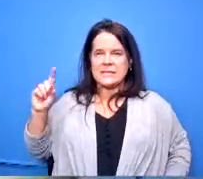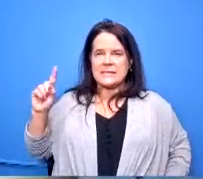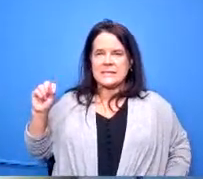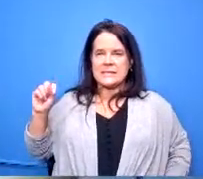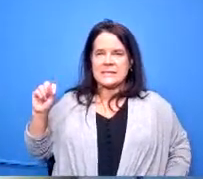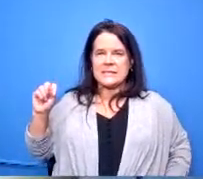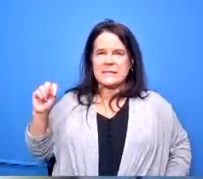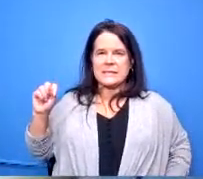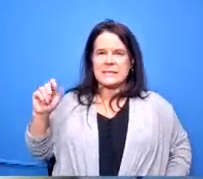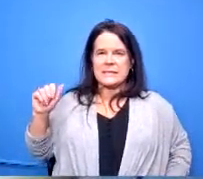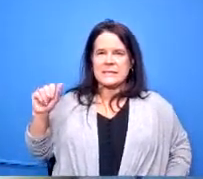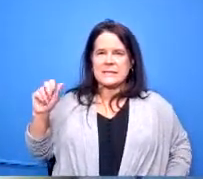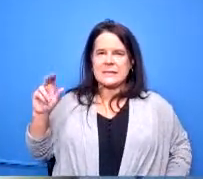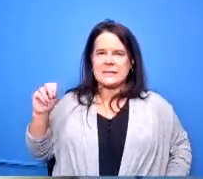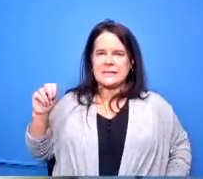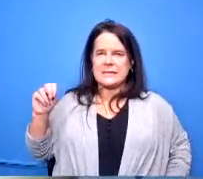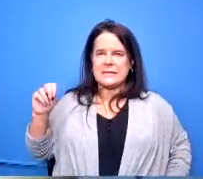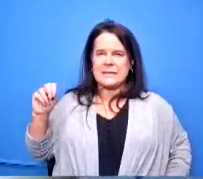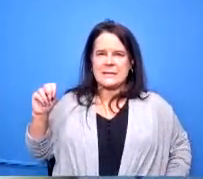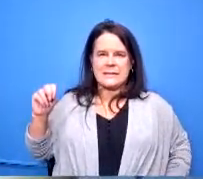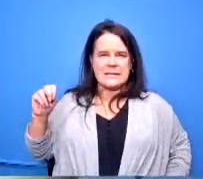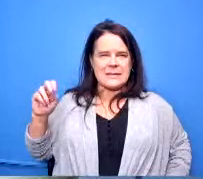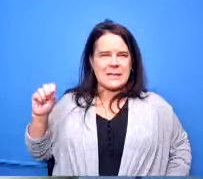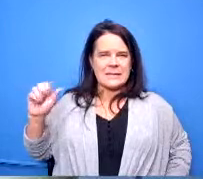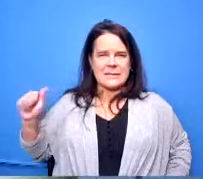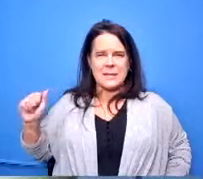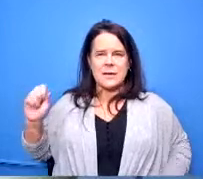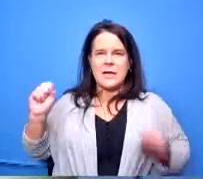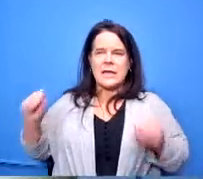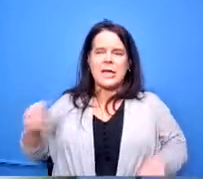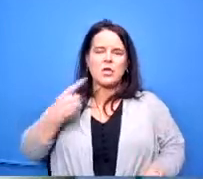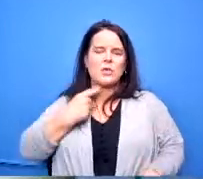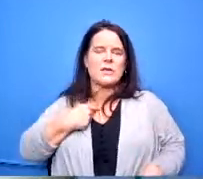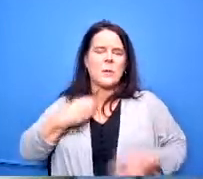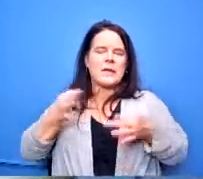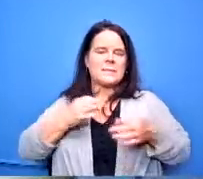can you tell me how tell me how they protect us i think that's the language you utilize